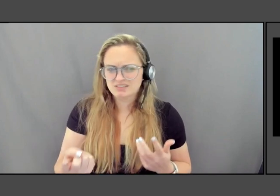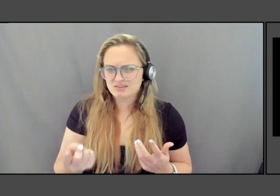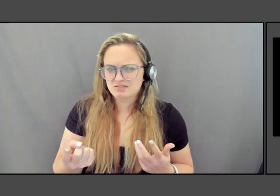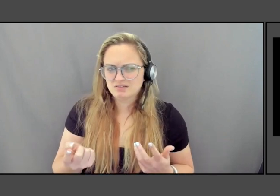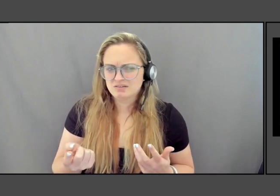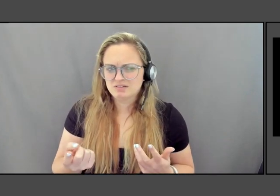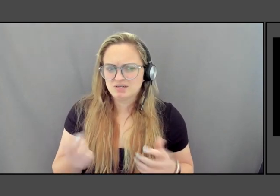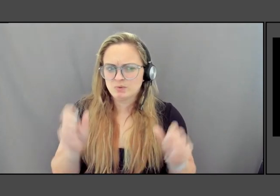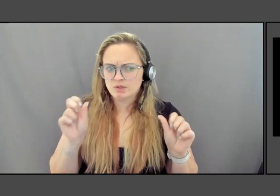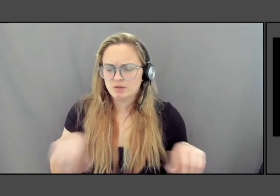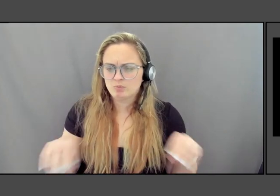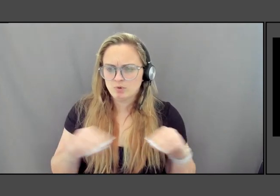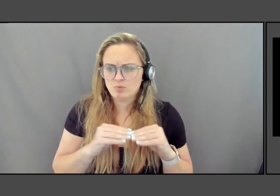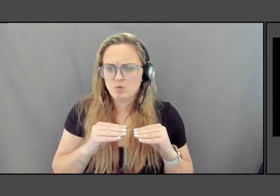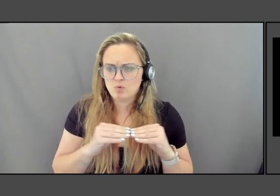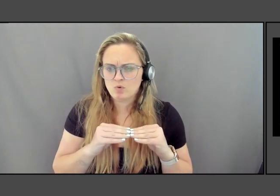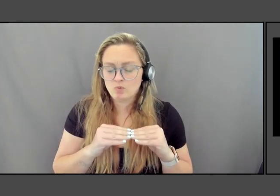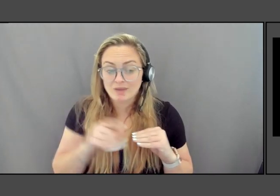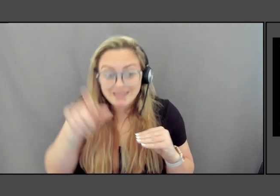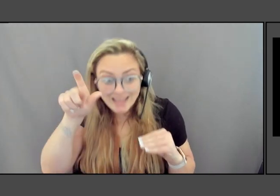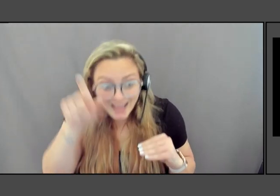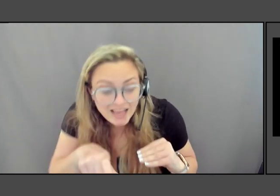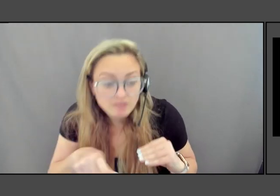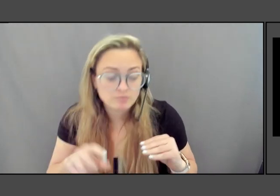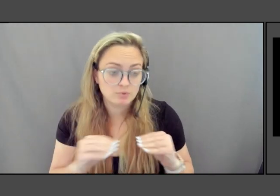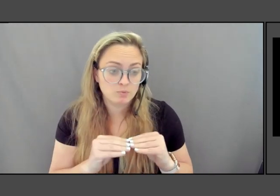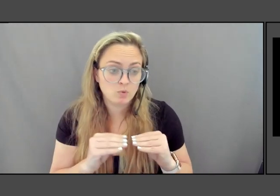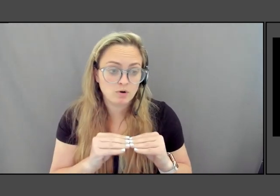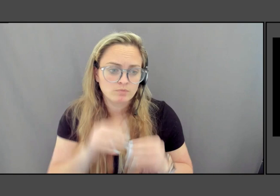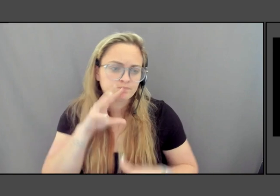we have to be inclusive, we have to be equitable.